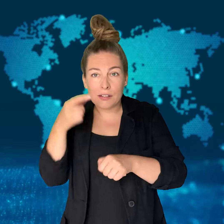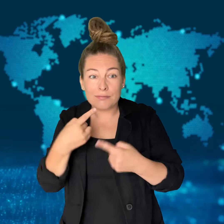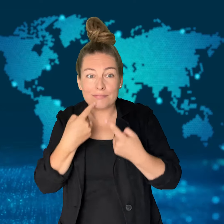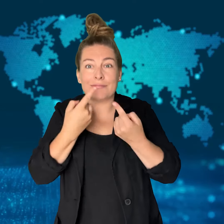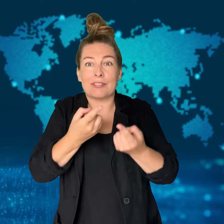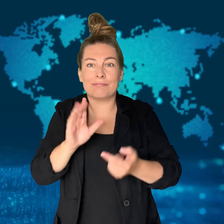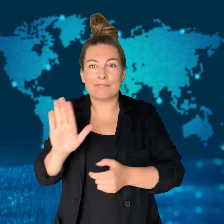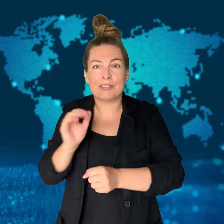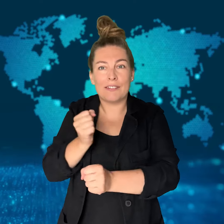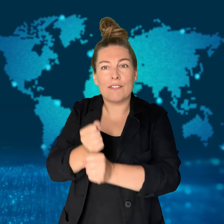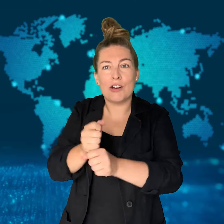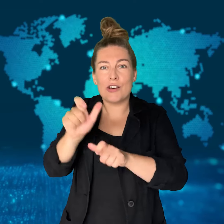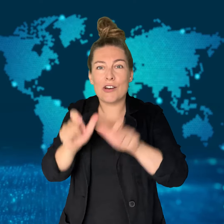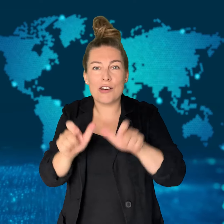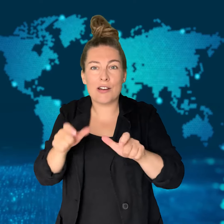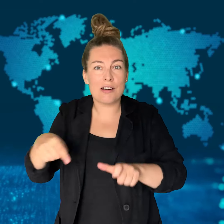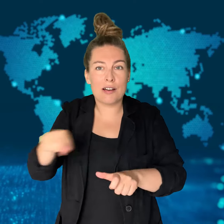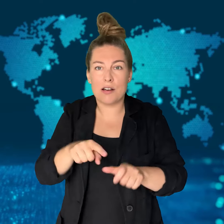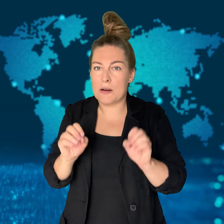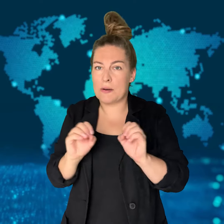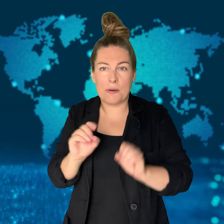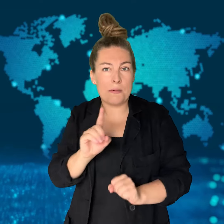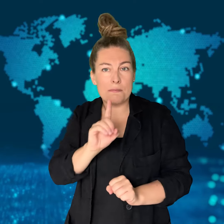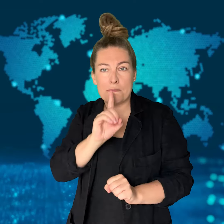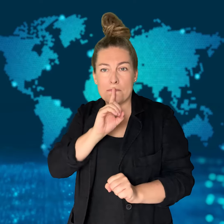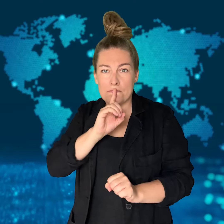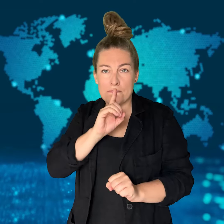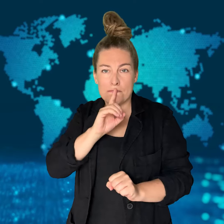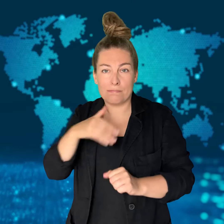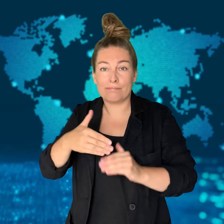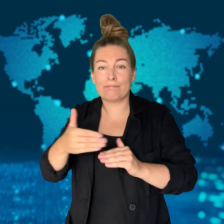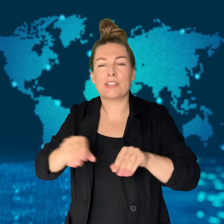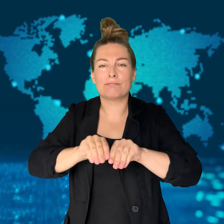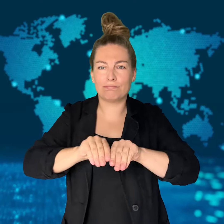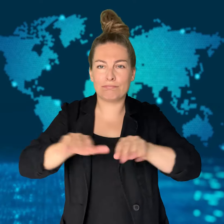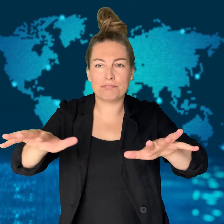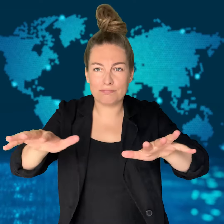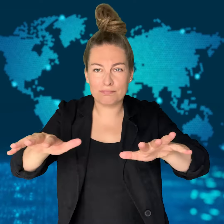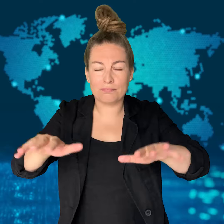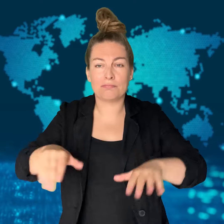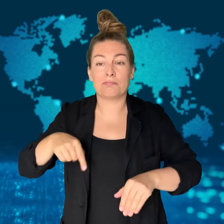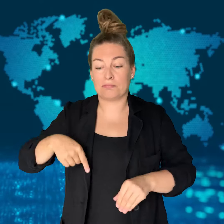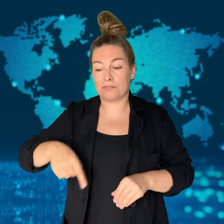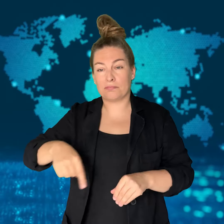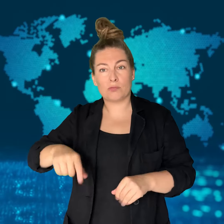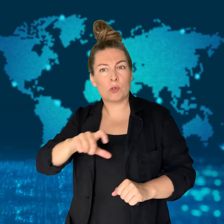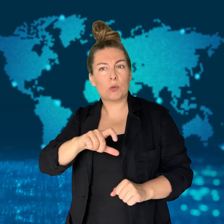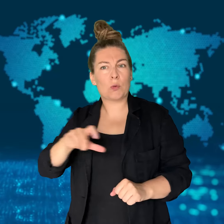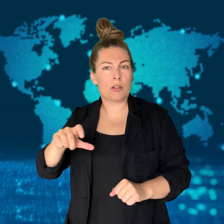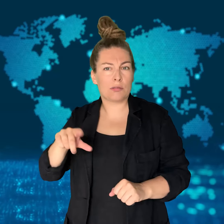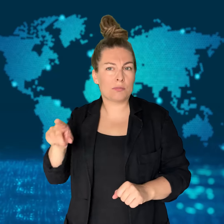his decision until minutes before making his announcement on social media.